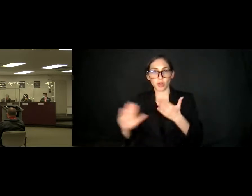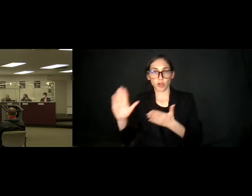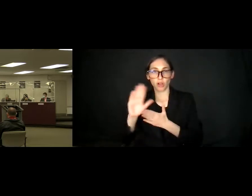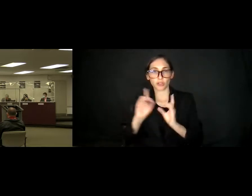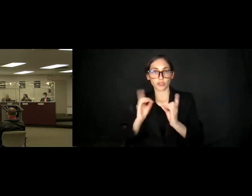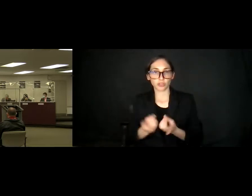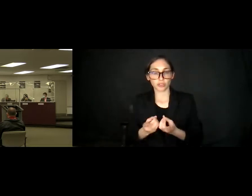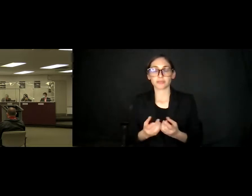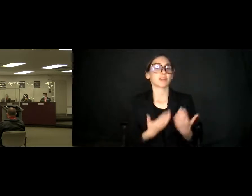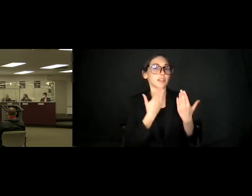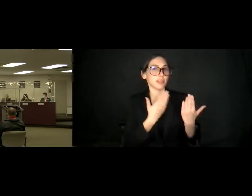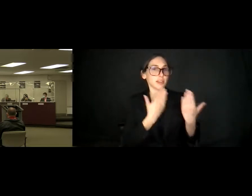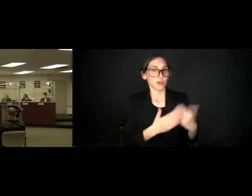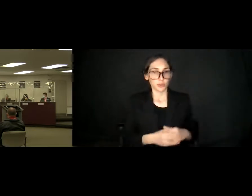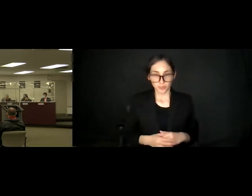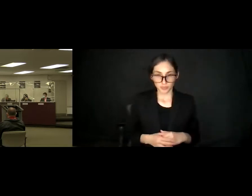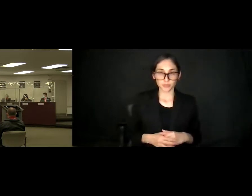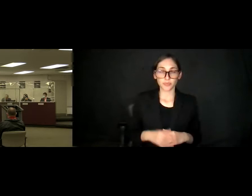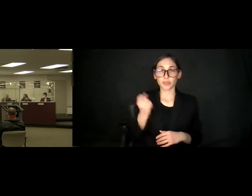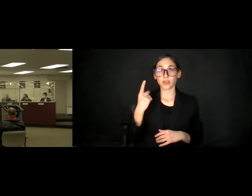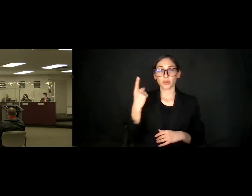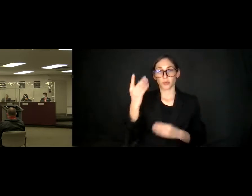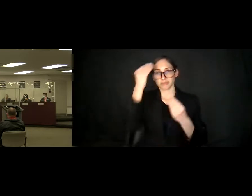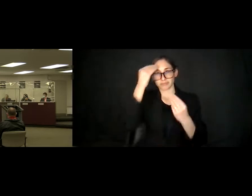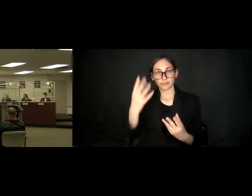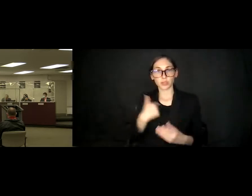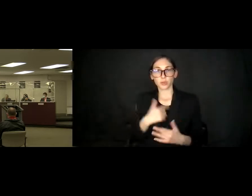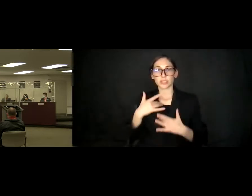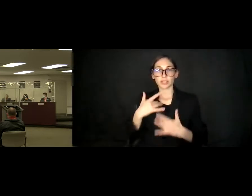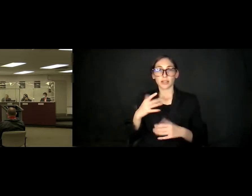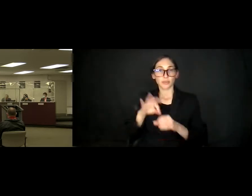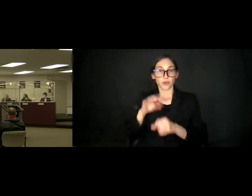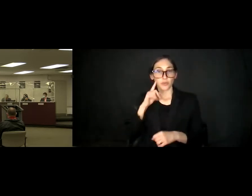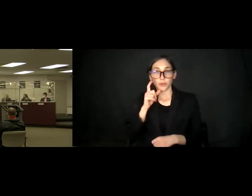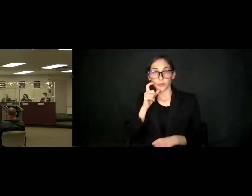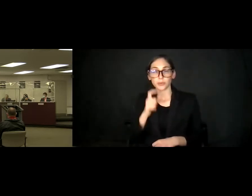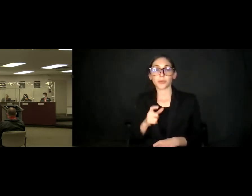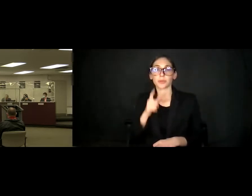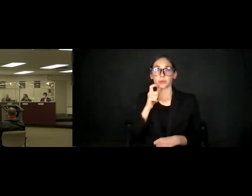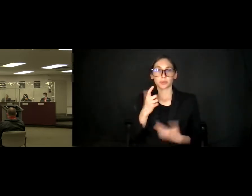Thank you. And this is a note, we do generally vote for uh, those trustees who are closest to